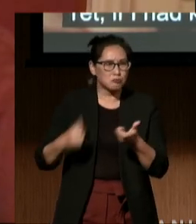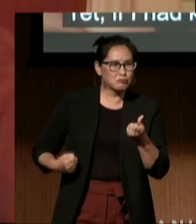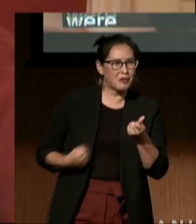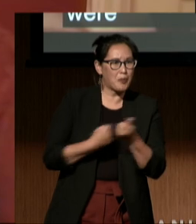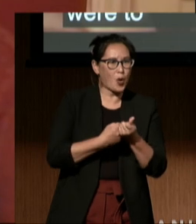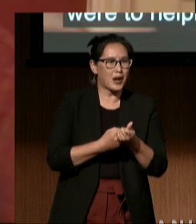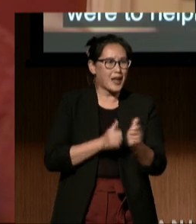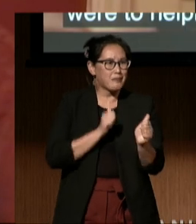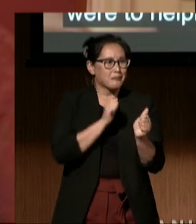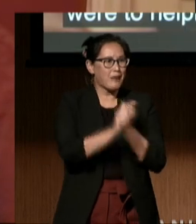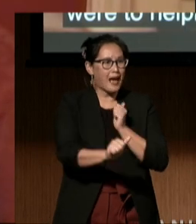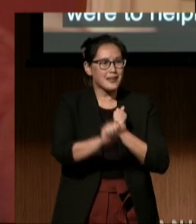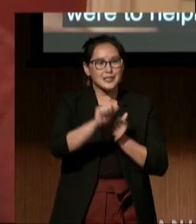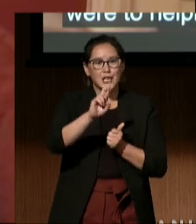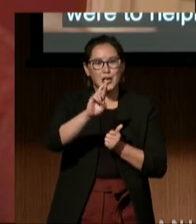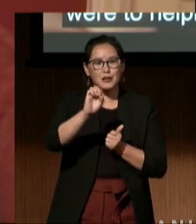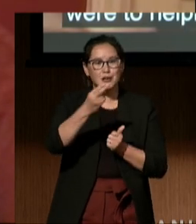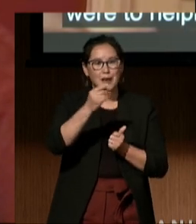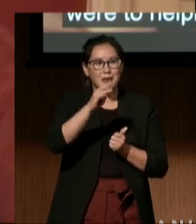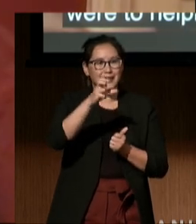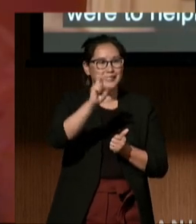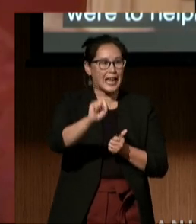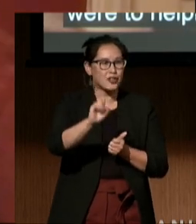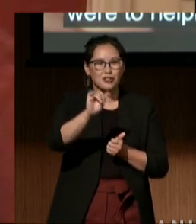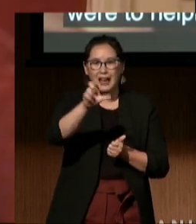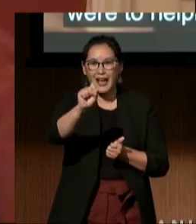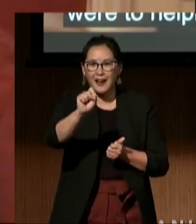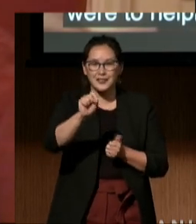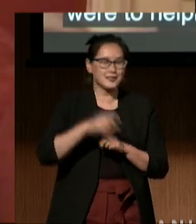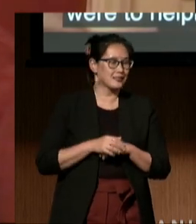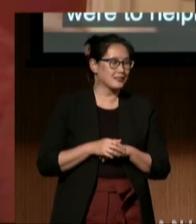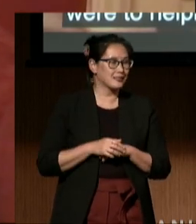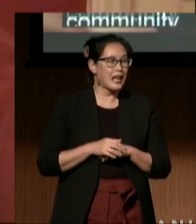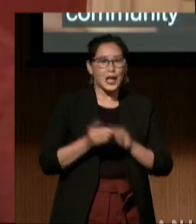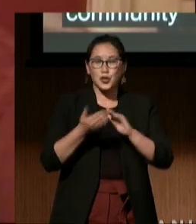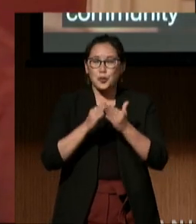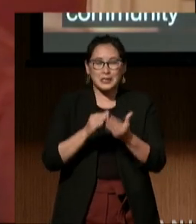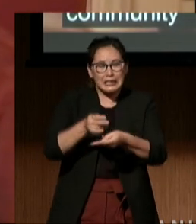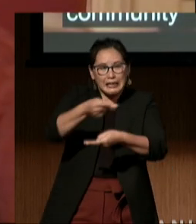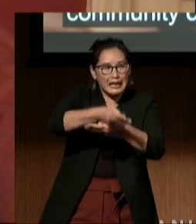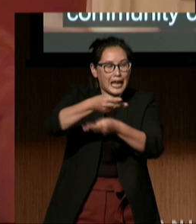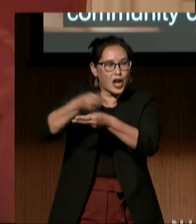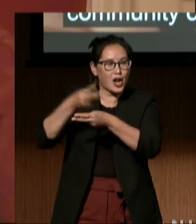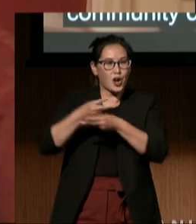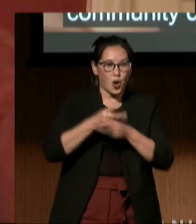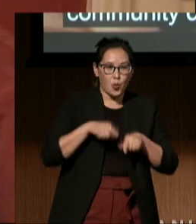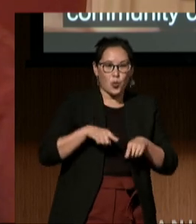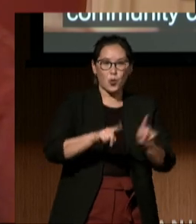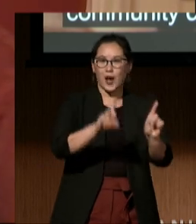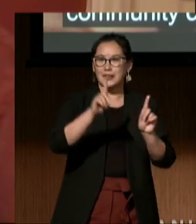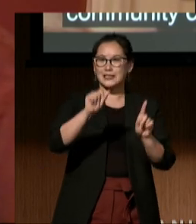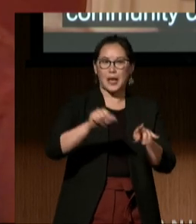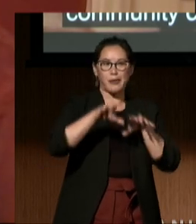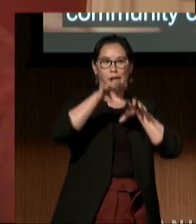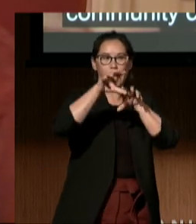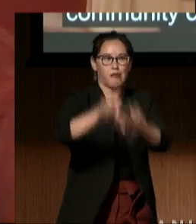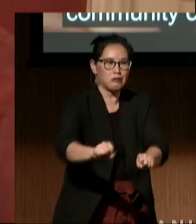providing community care as disabled people took up space in federal buildings for weeks at a time.